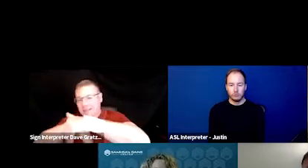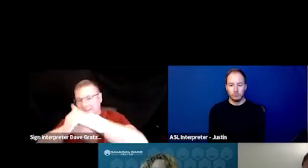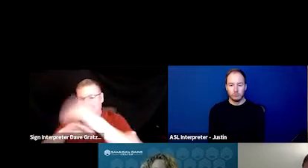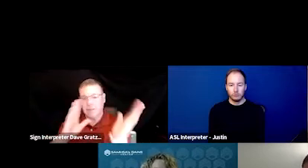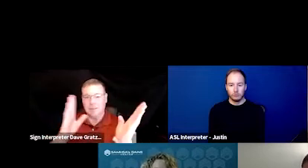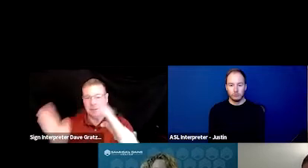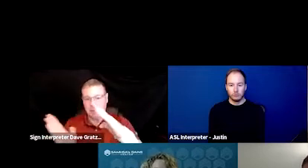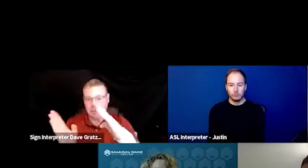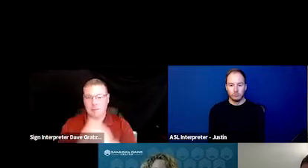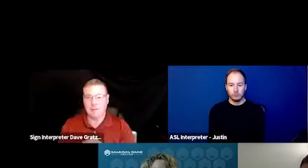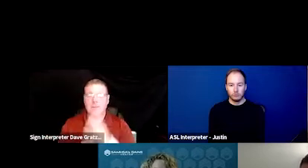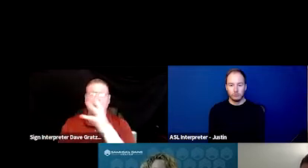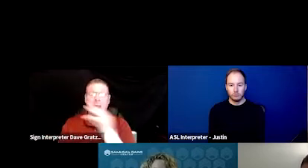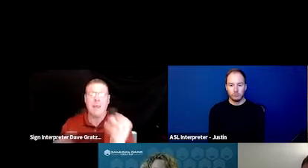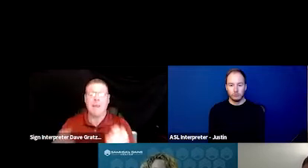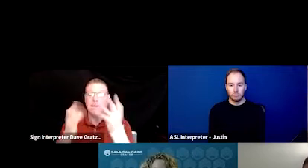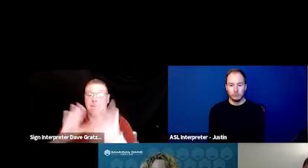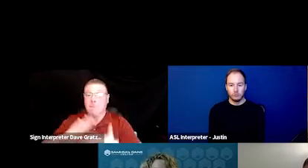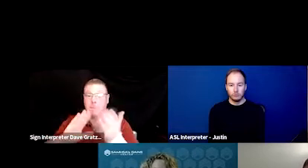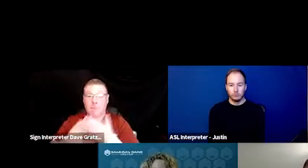And then how a lot of 'em operated as calls come